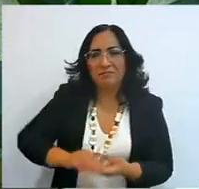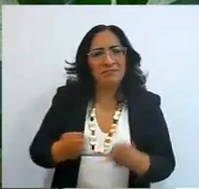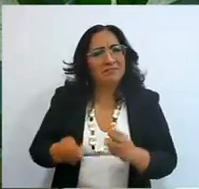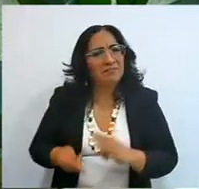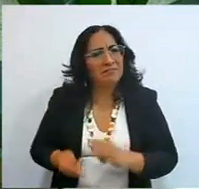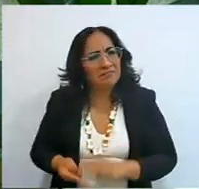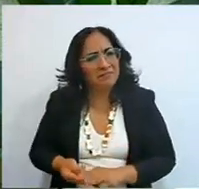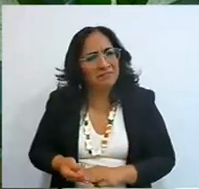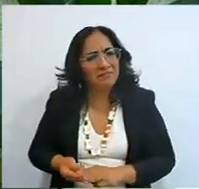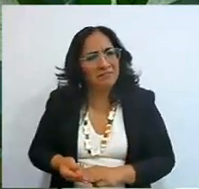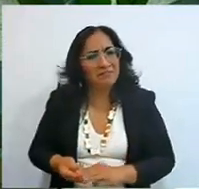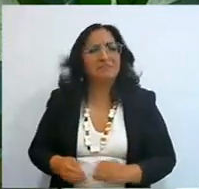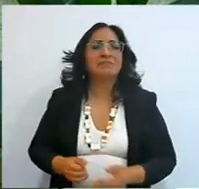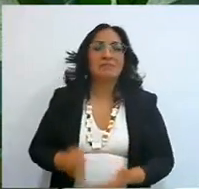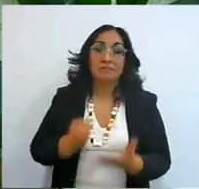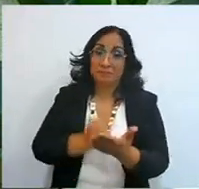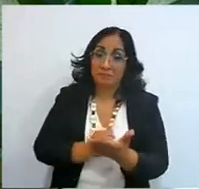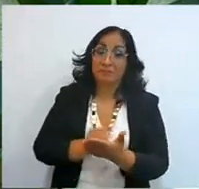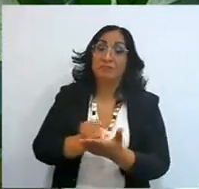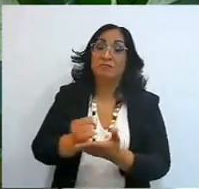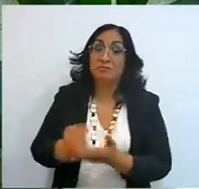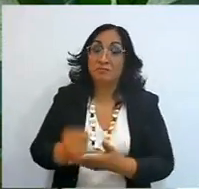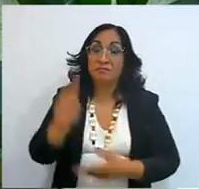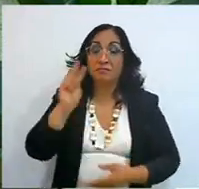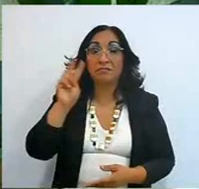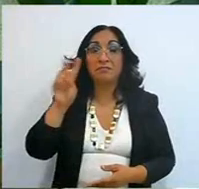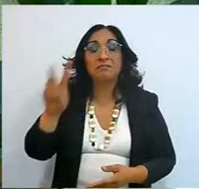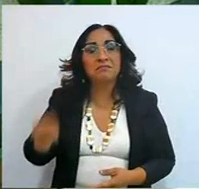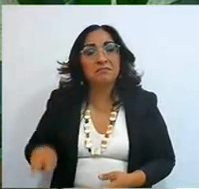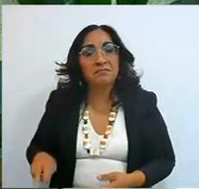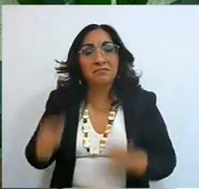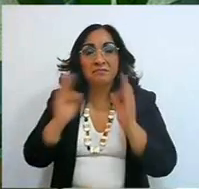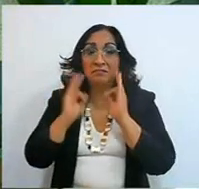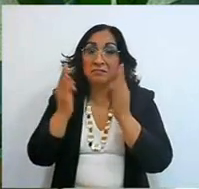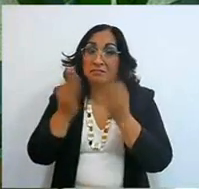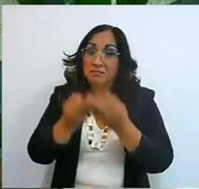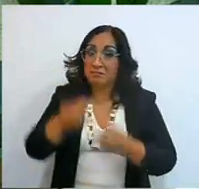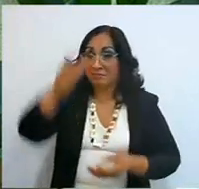that comes to us from Adam and Eve, look how Ana? yes, since Adam and Eve,